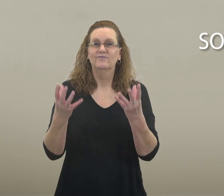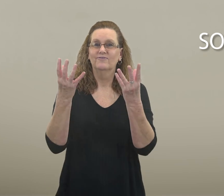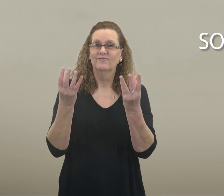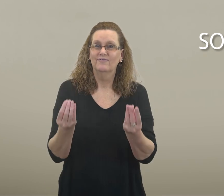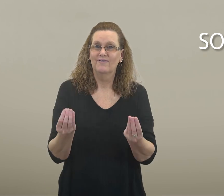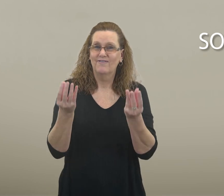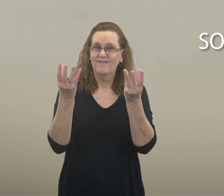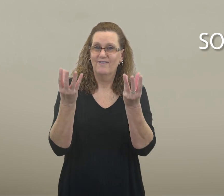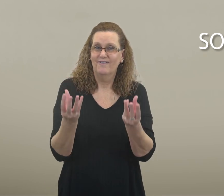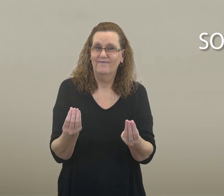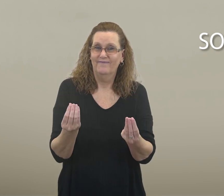soft